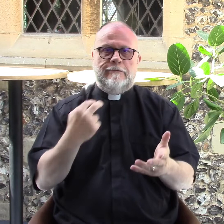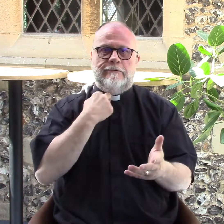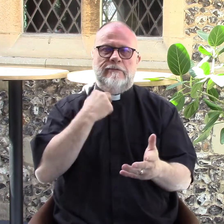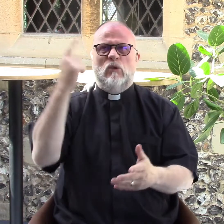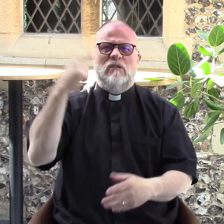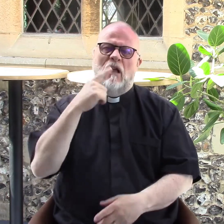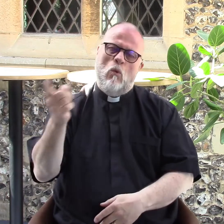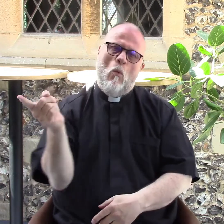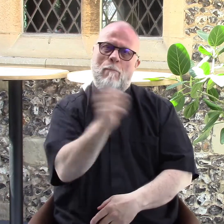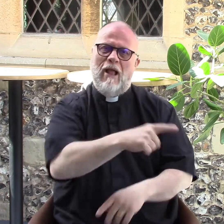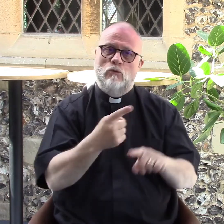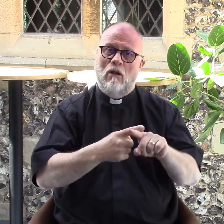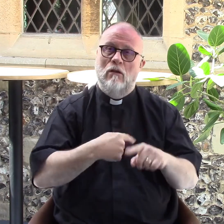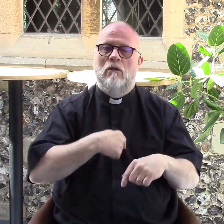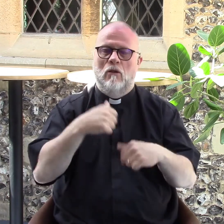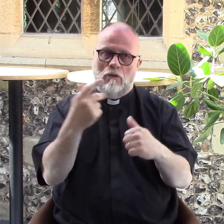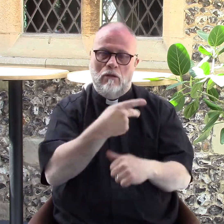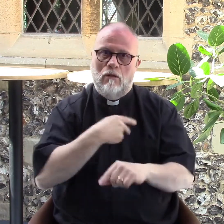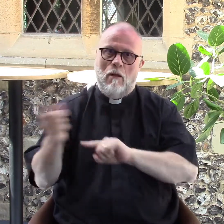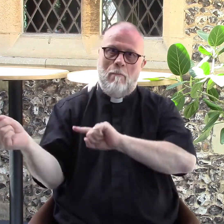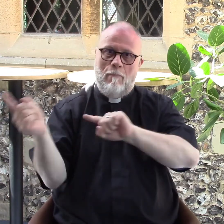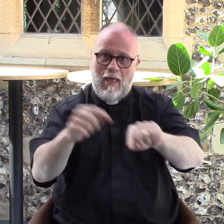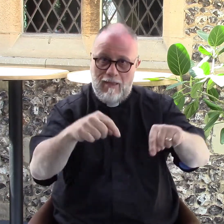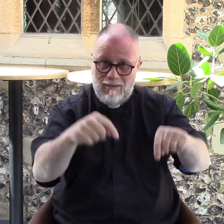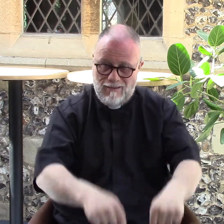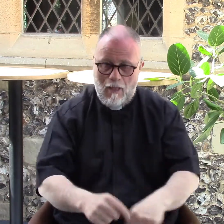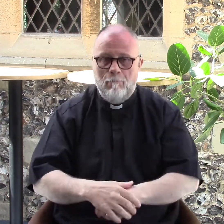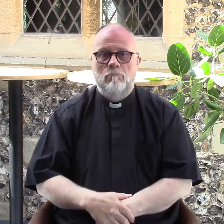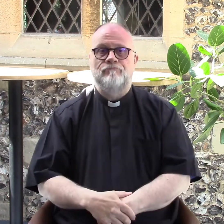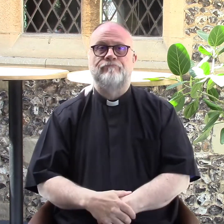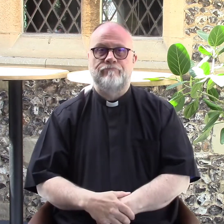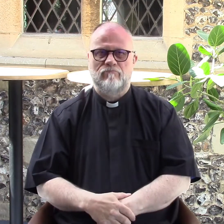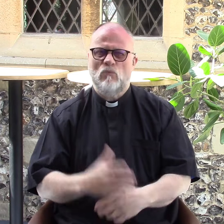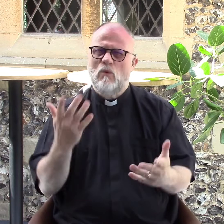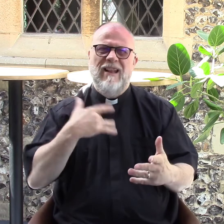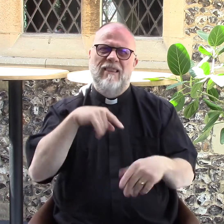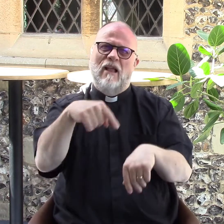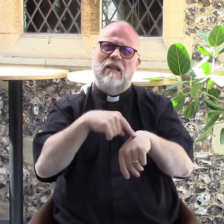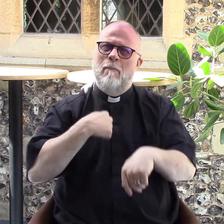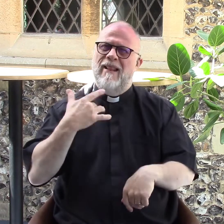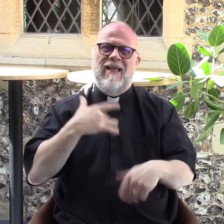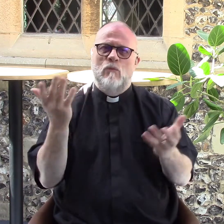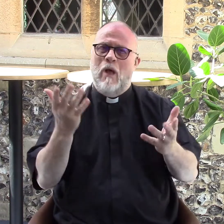God was telling me to go back to England, so I came back here, and this time I settled in Derby.